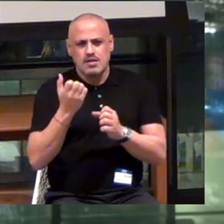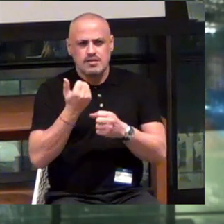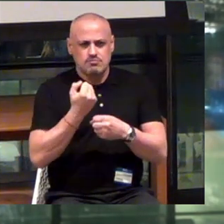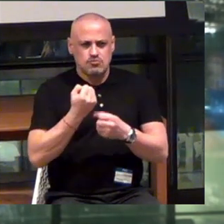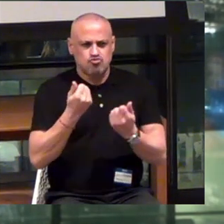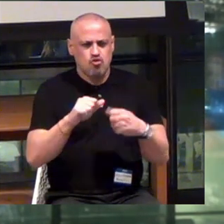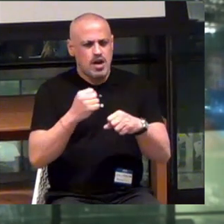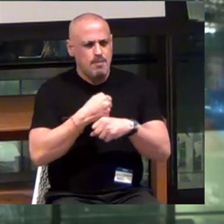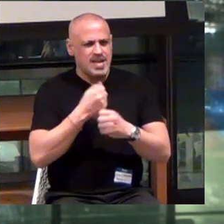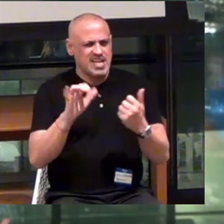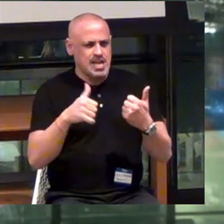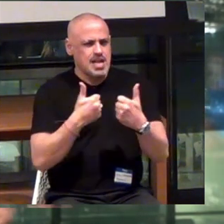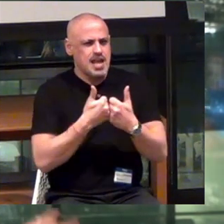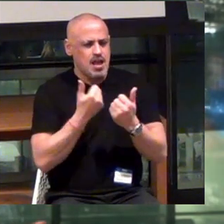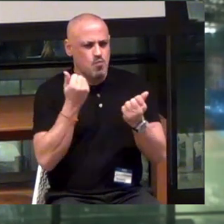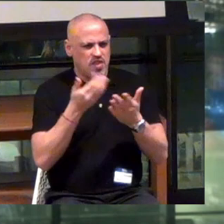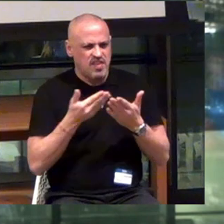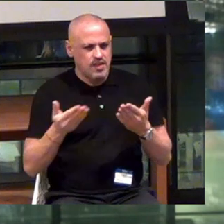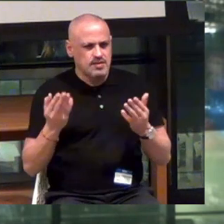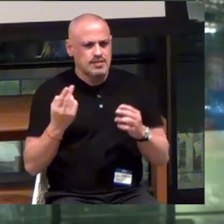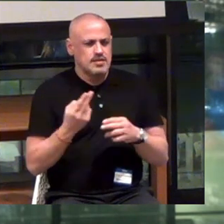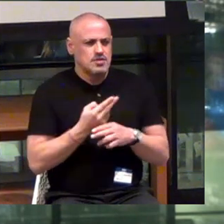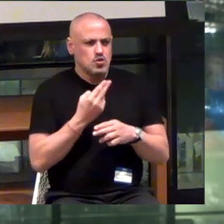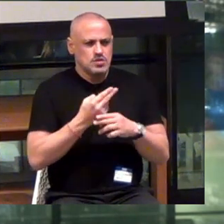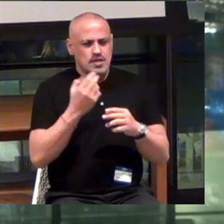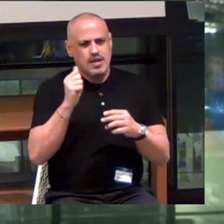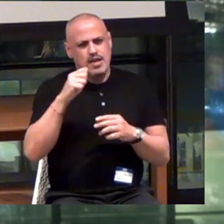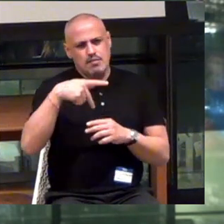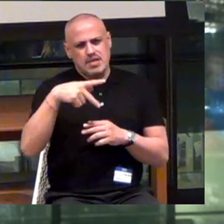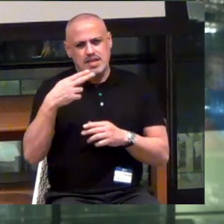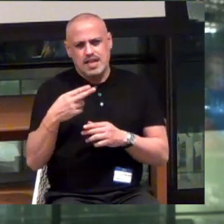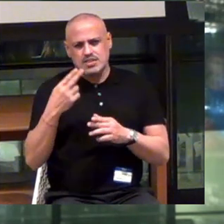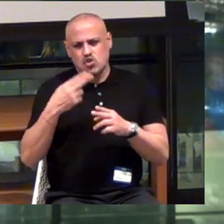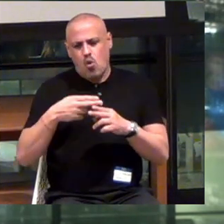a device they're selling through APH called Polly.